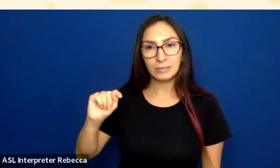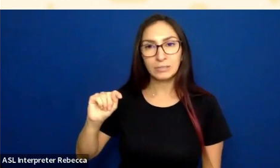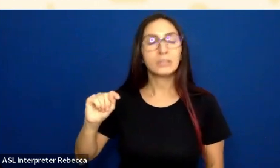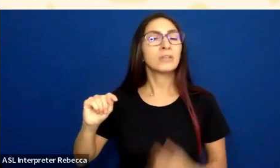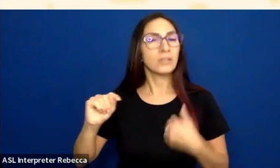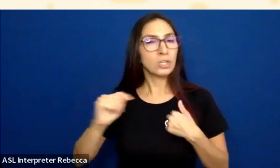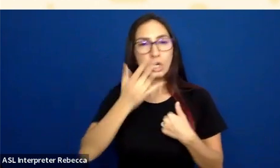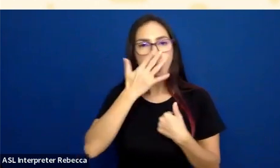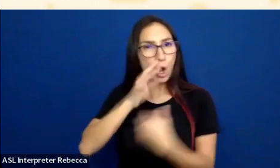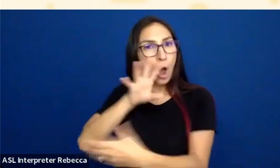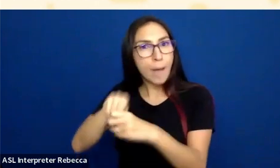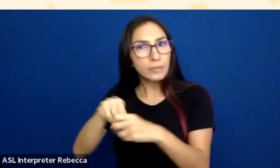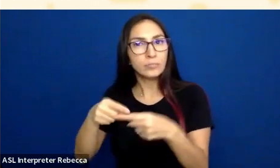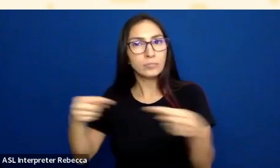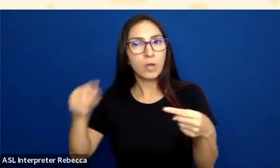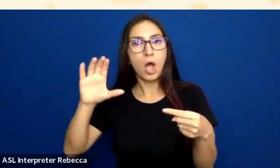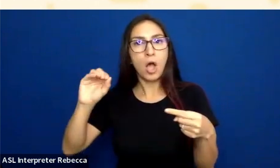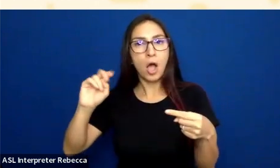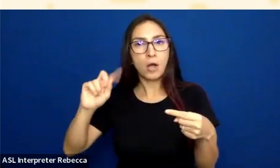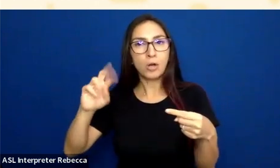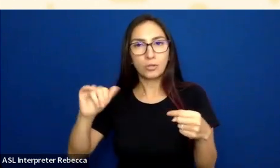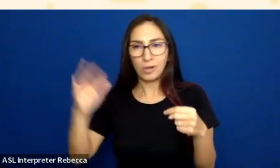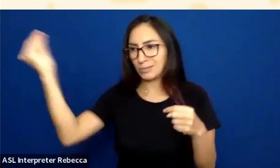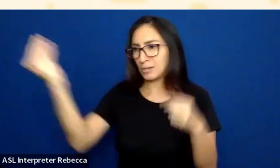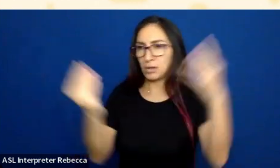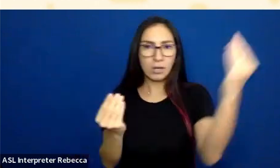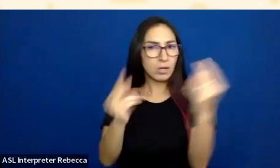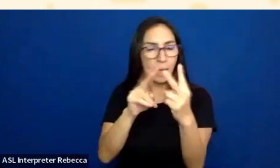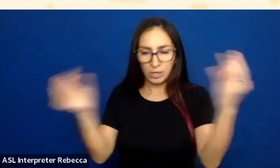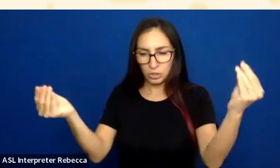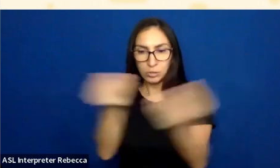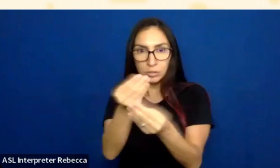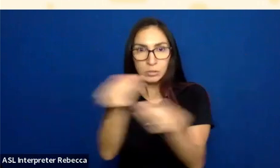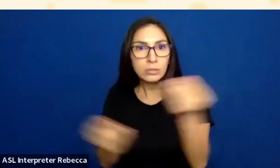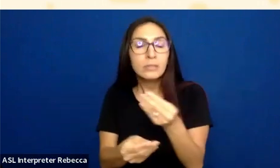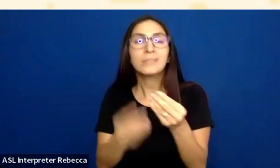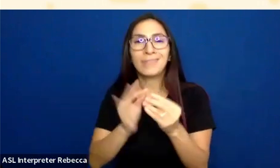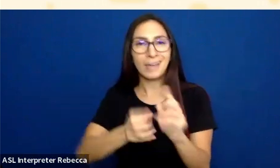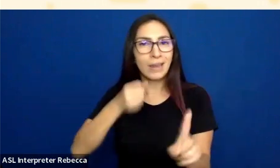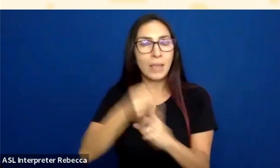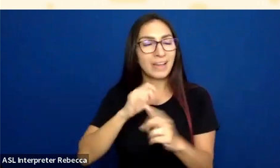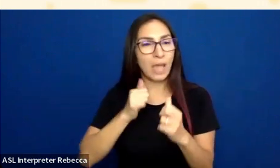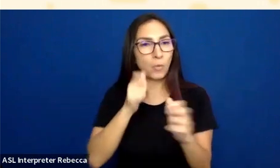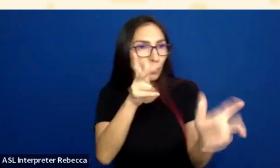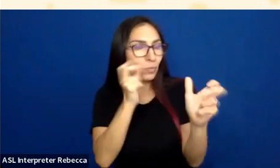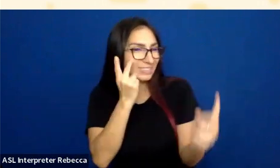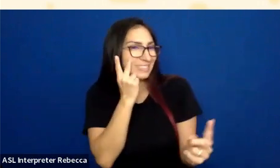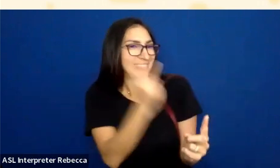Different color combinations can impact just the perceived contrast of colors. Some things are more legible.